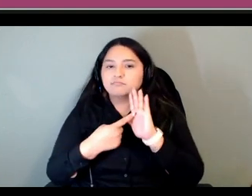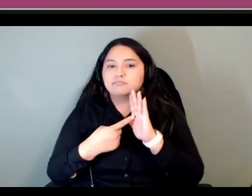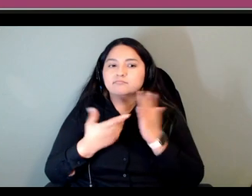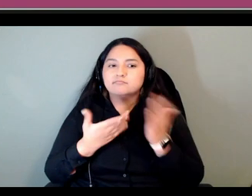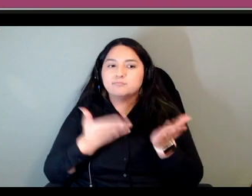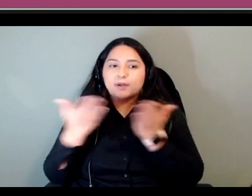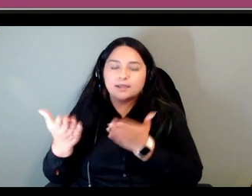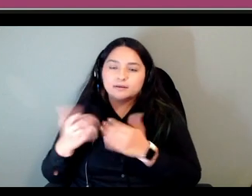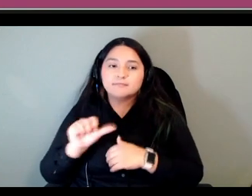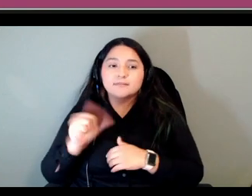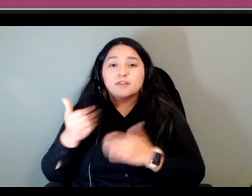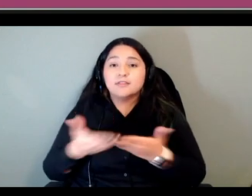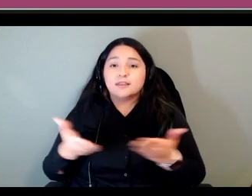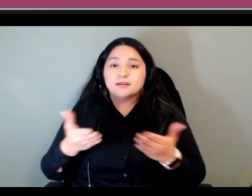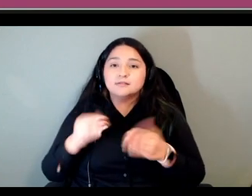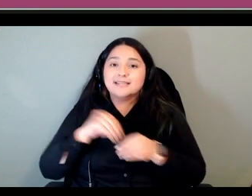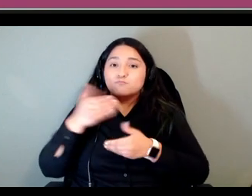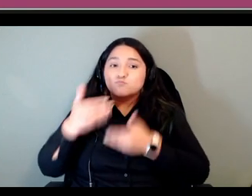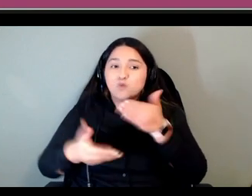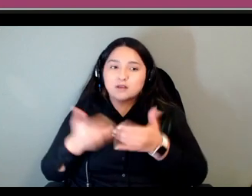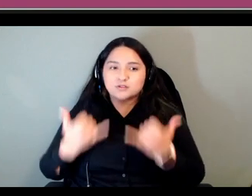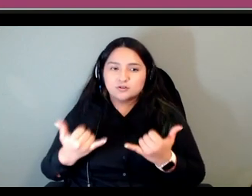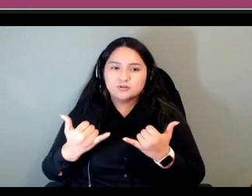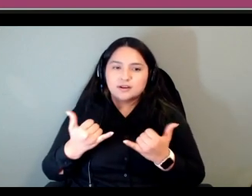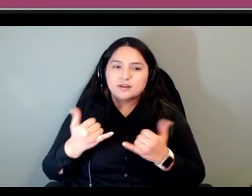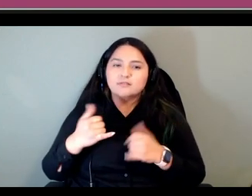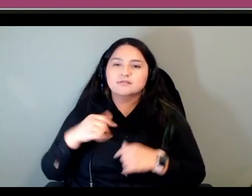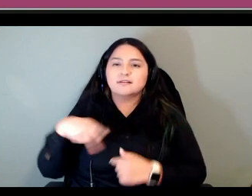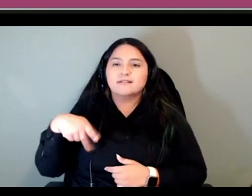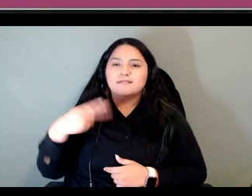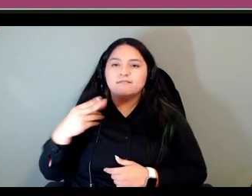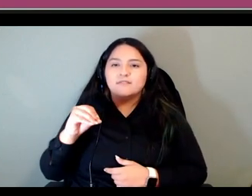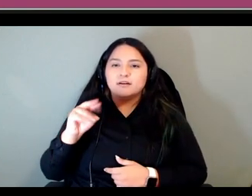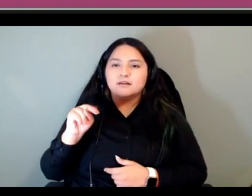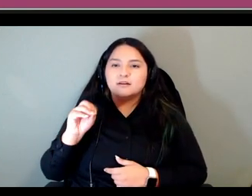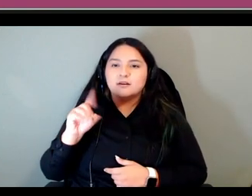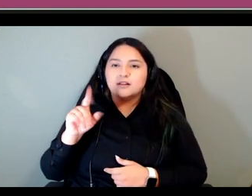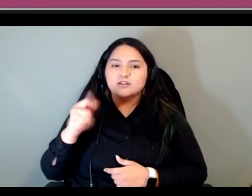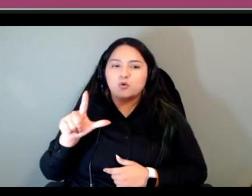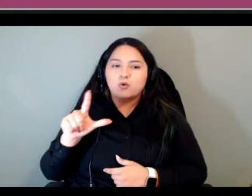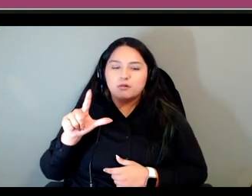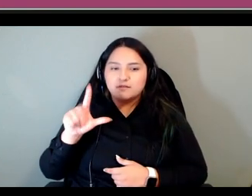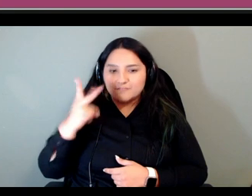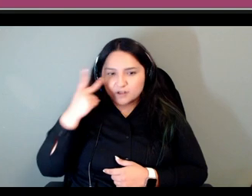is a phonological awareness app from a chef and that happens to be a master's student